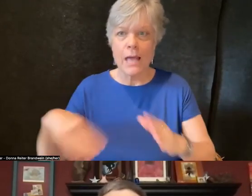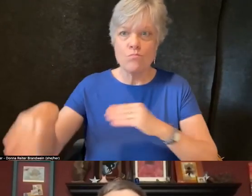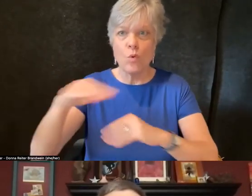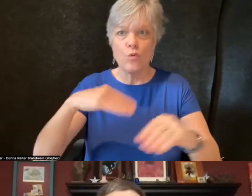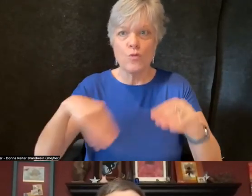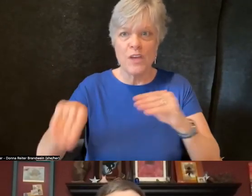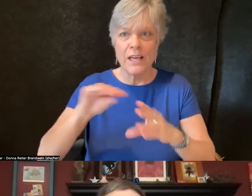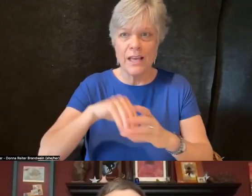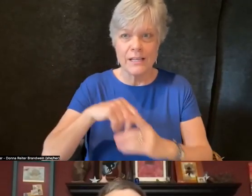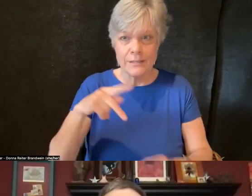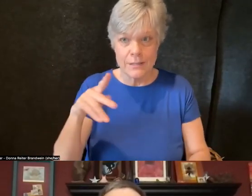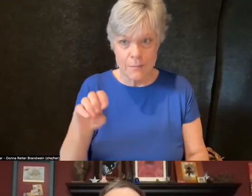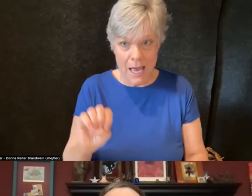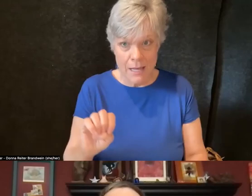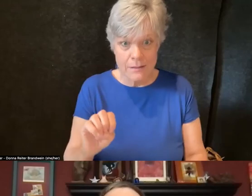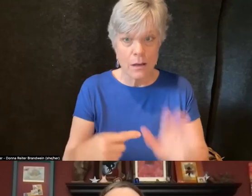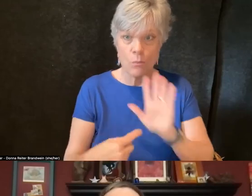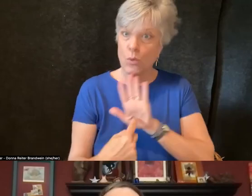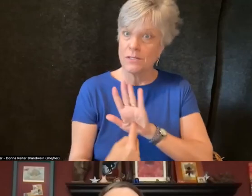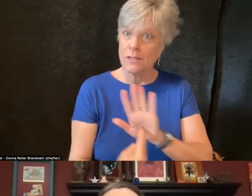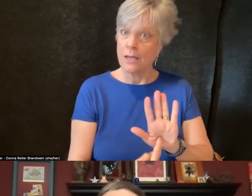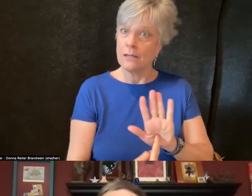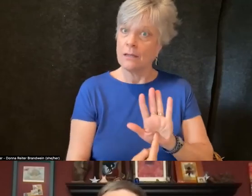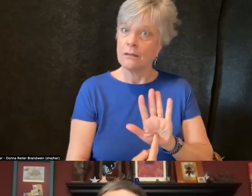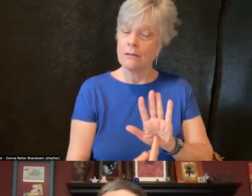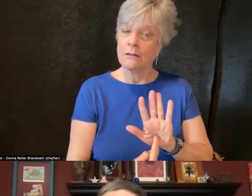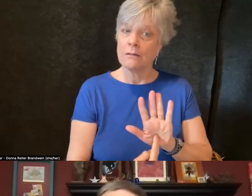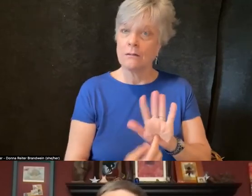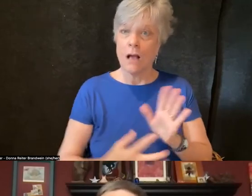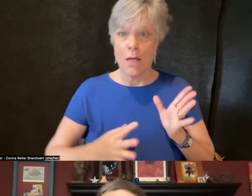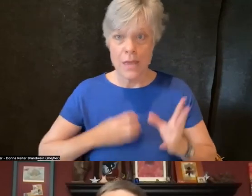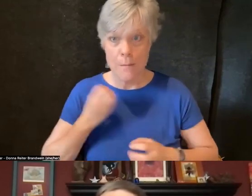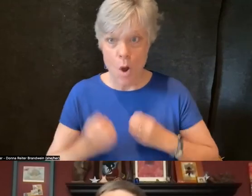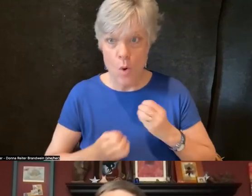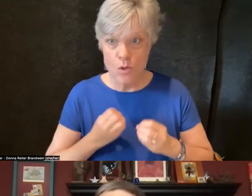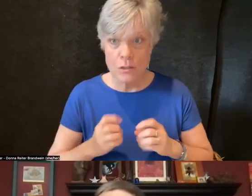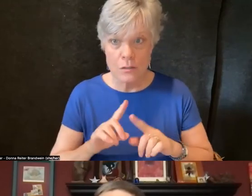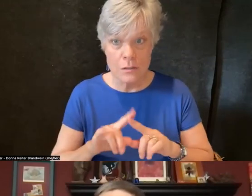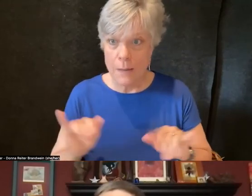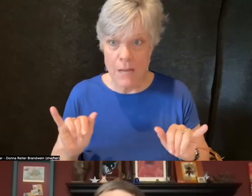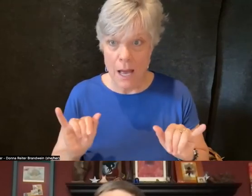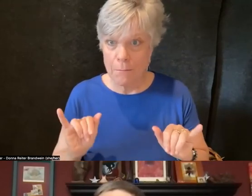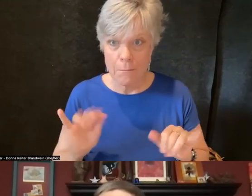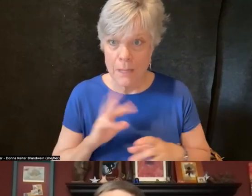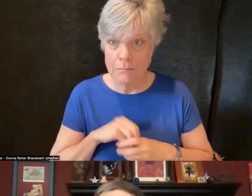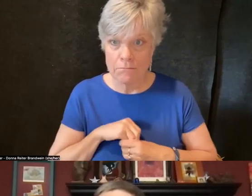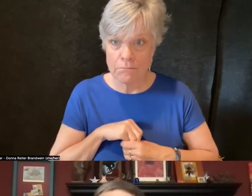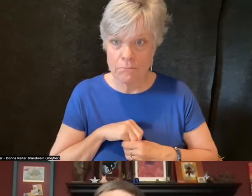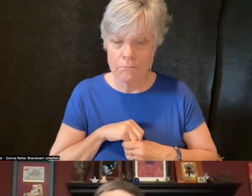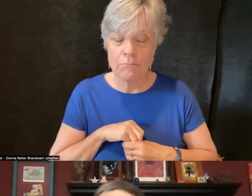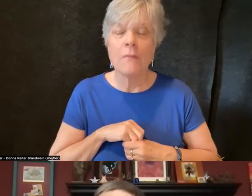presenting, the emotions that come with it, and how others perceive me,